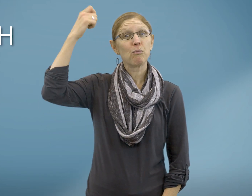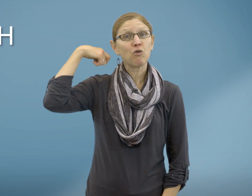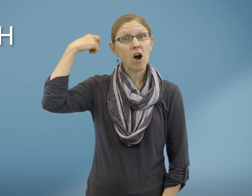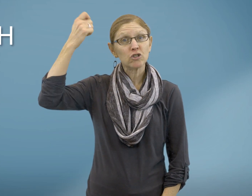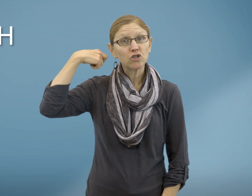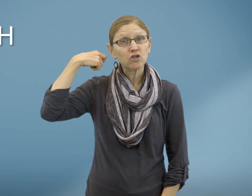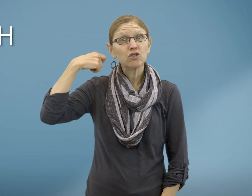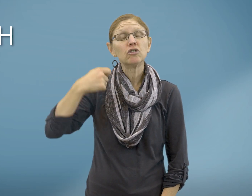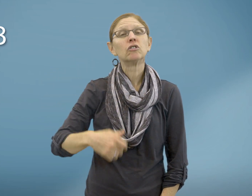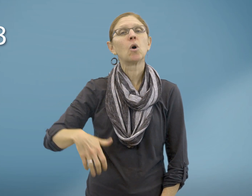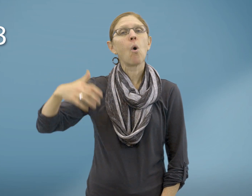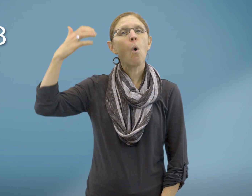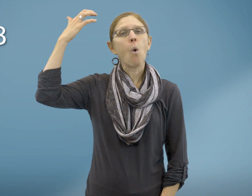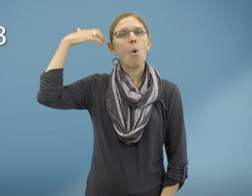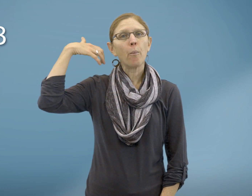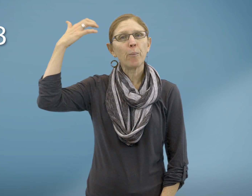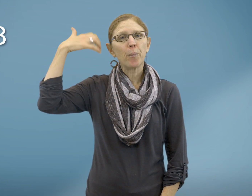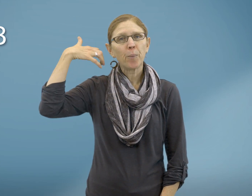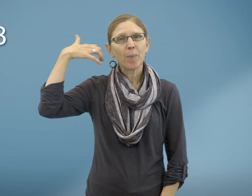Brush Comb